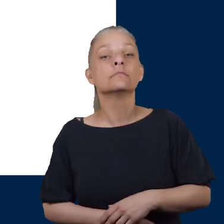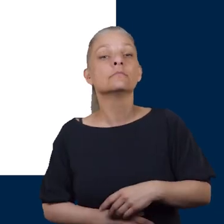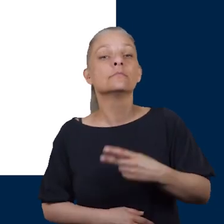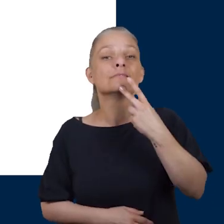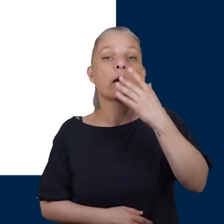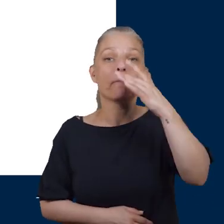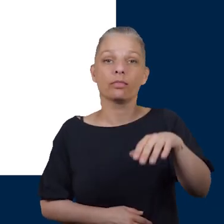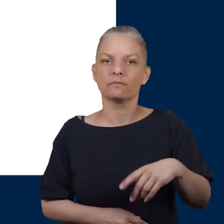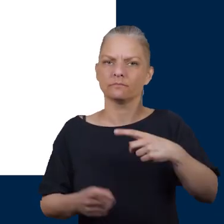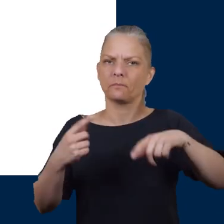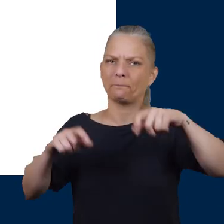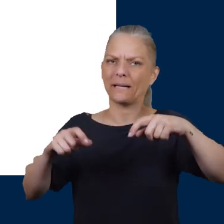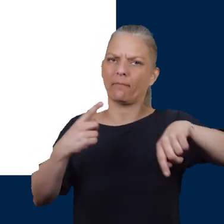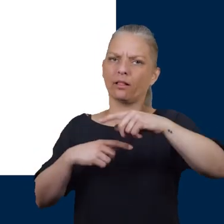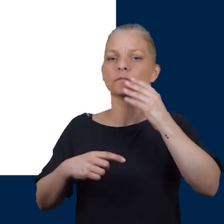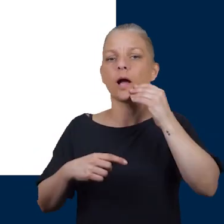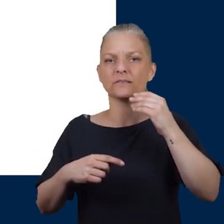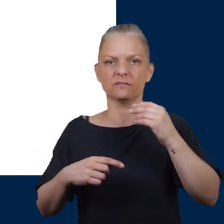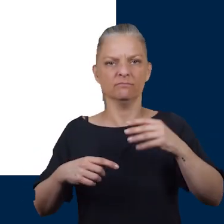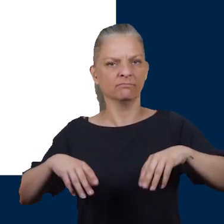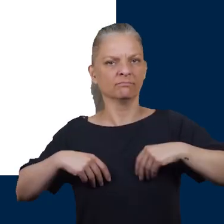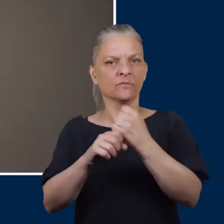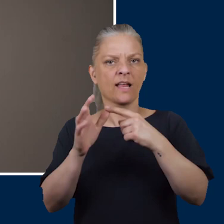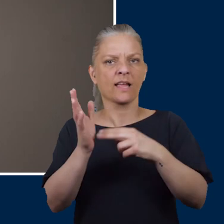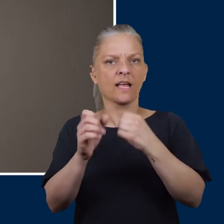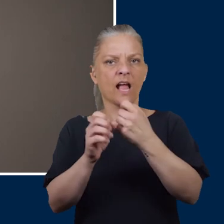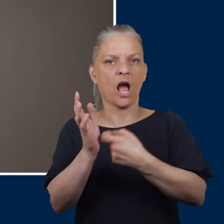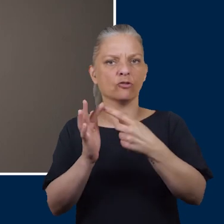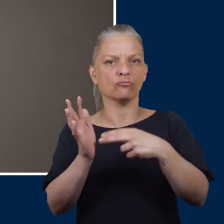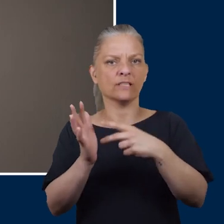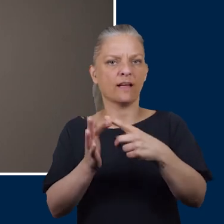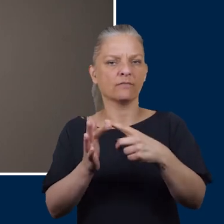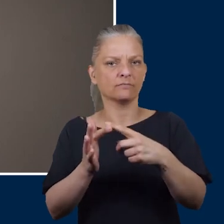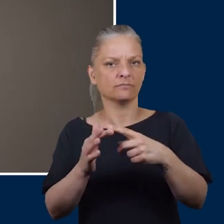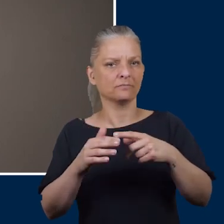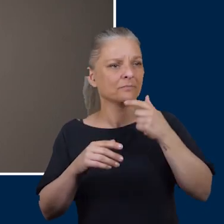The second myth is all people with diabetes get gangrene. There are people who do end